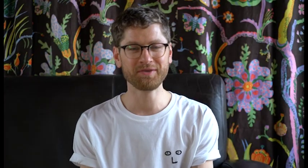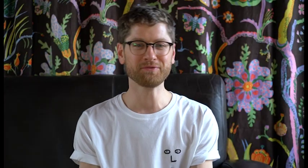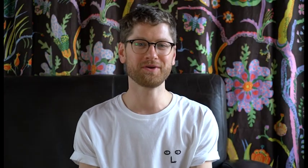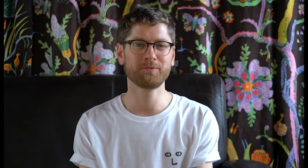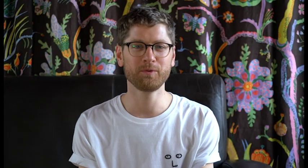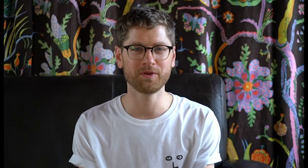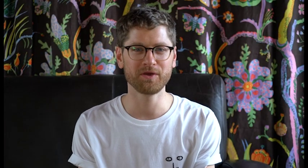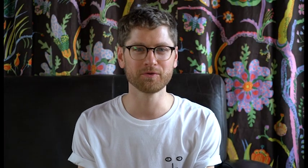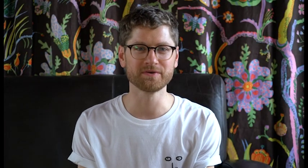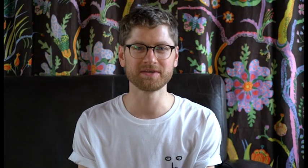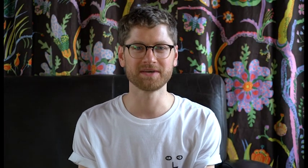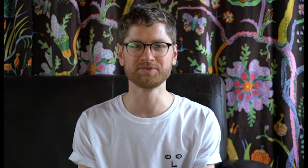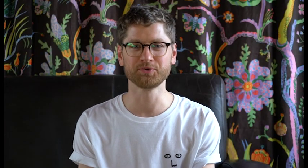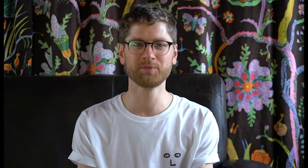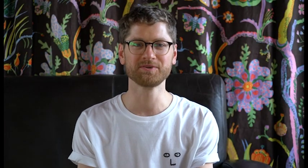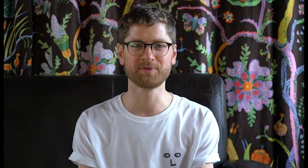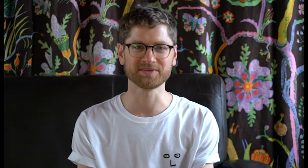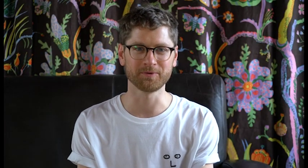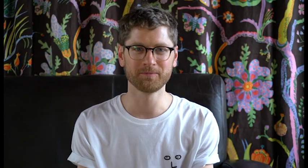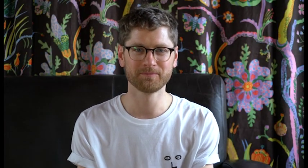At the Young Vic we want to make your visit as enjoyable as possible.